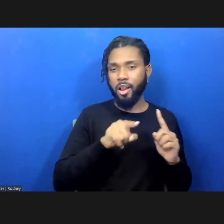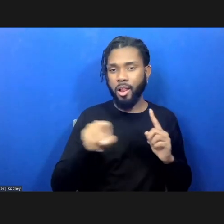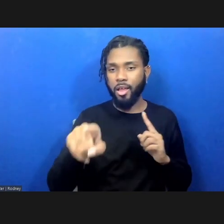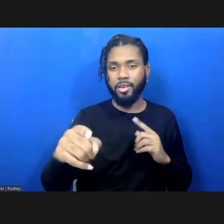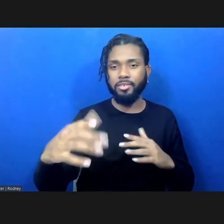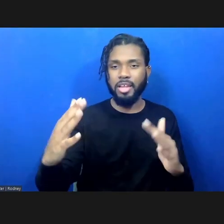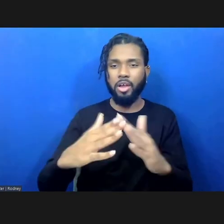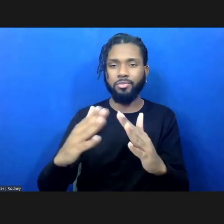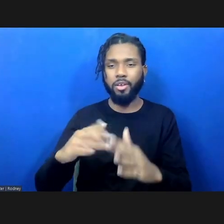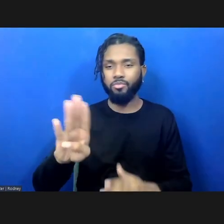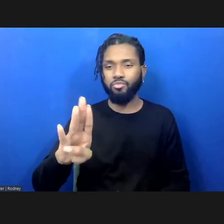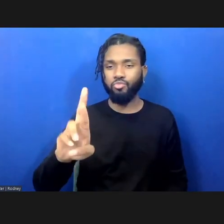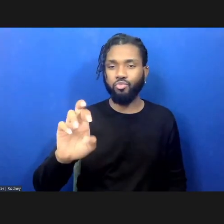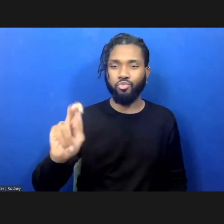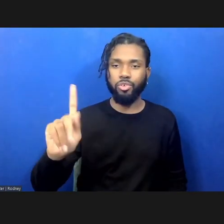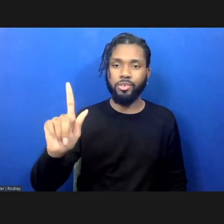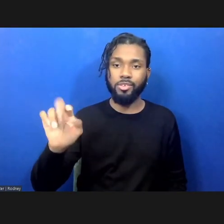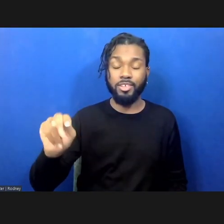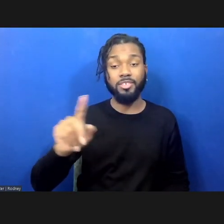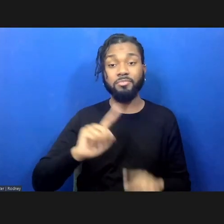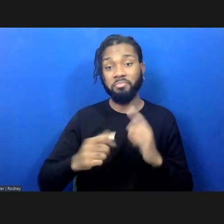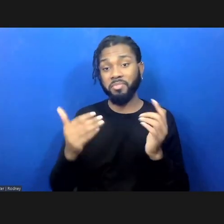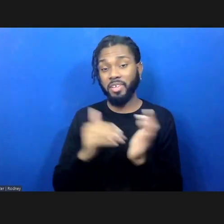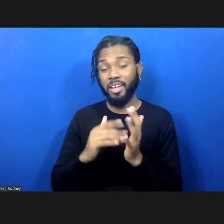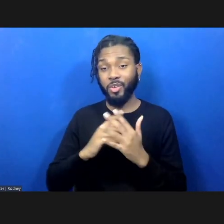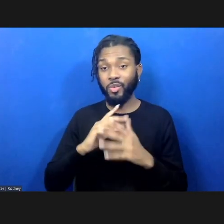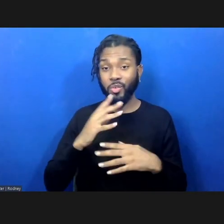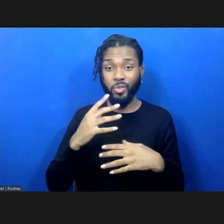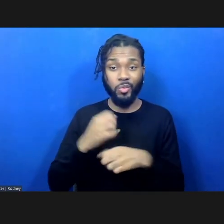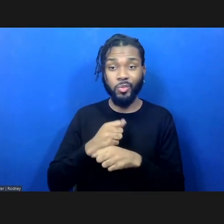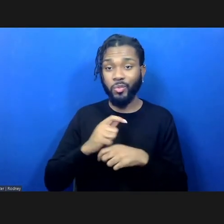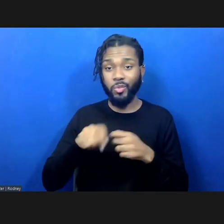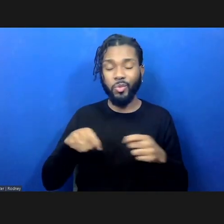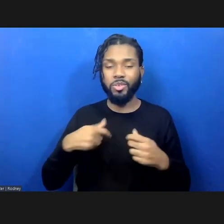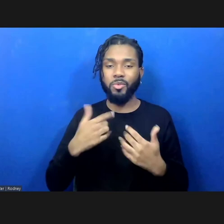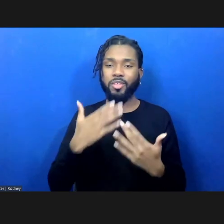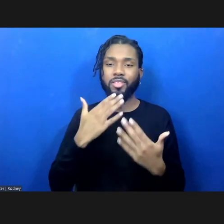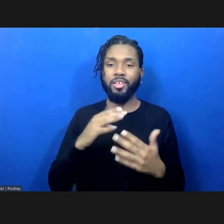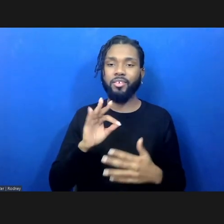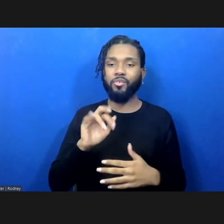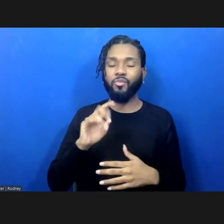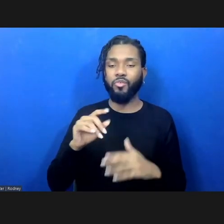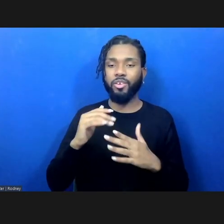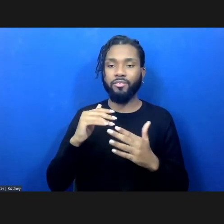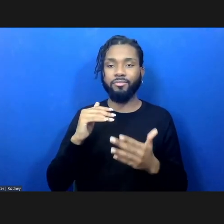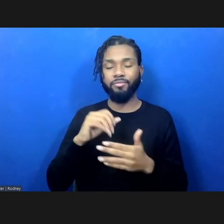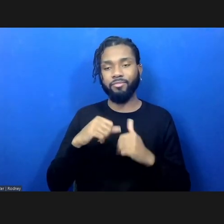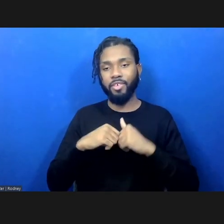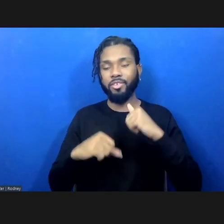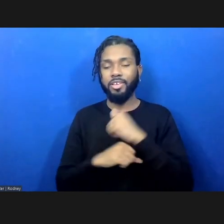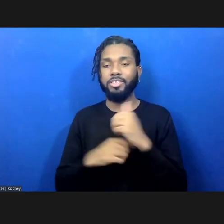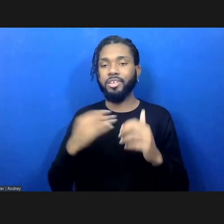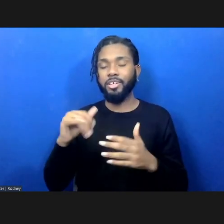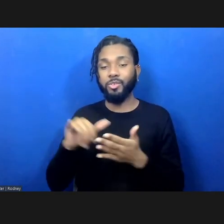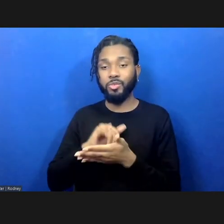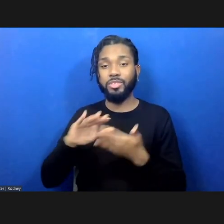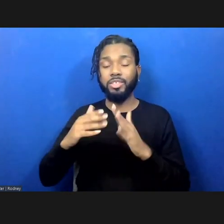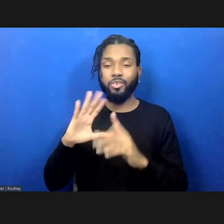And to close, once again, I want to thank the Ford Foundation, the New York City Department of Cultural Affairs for their generous support of